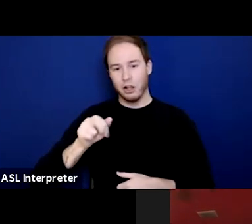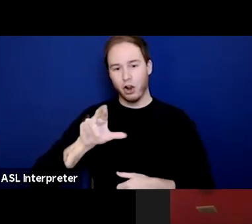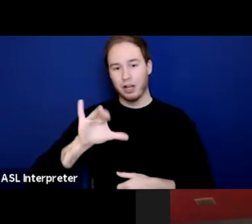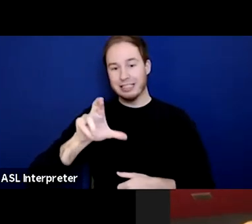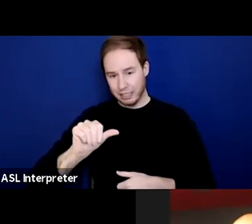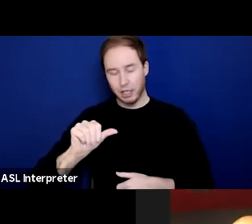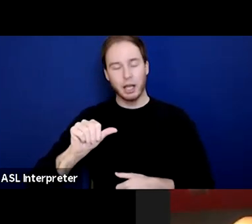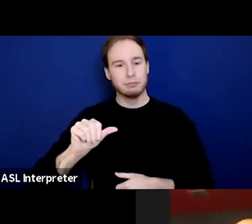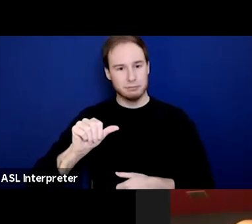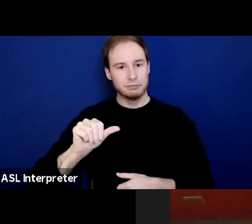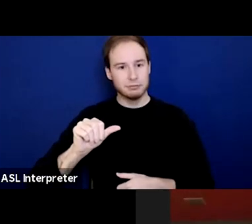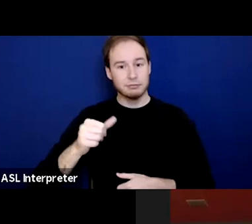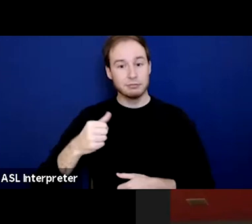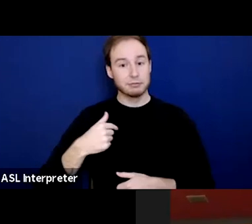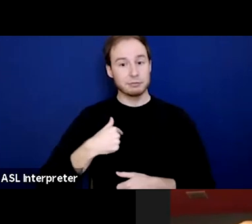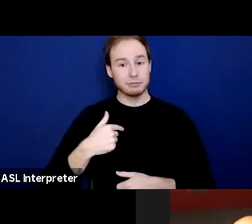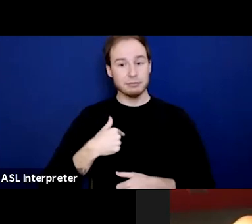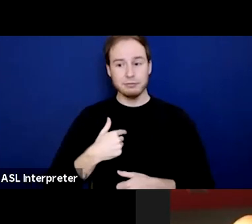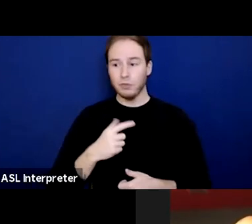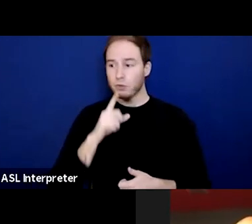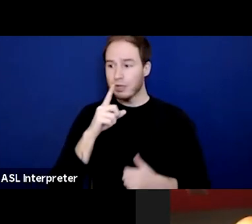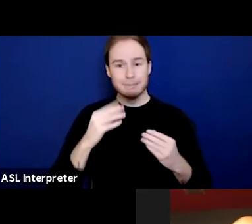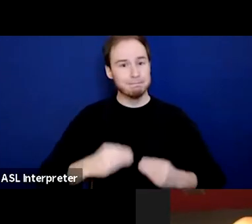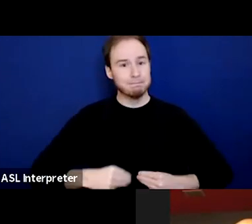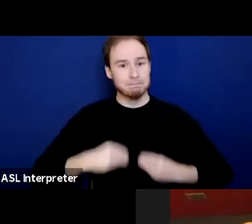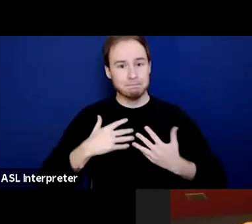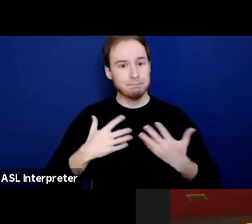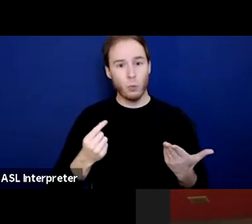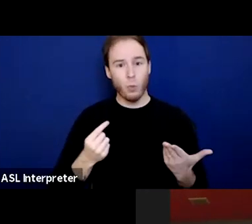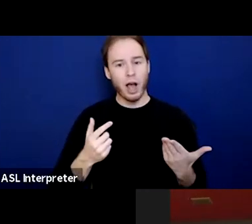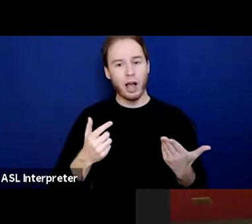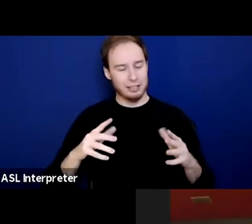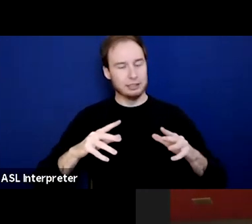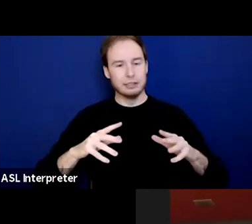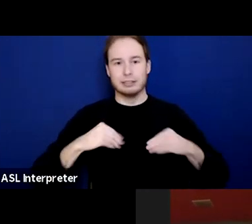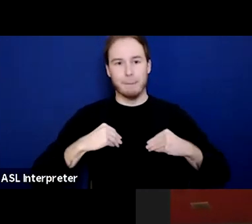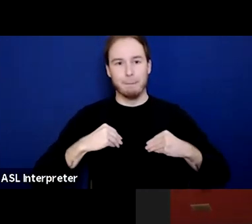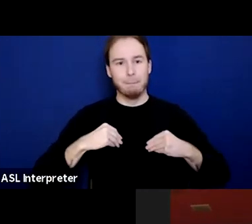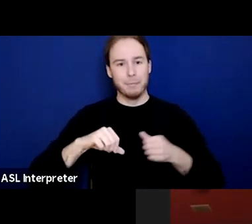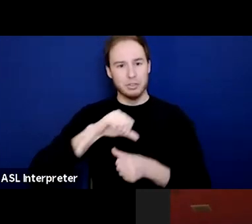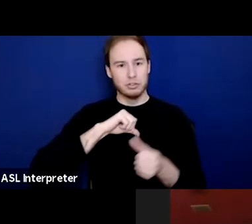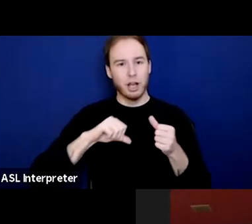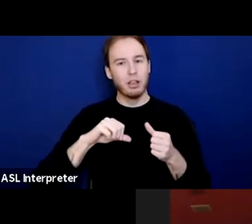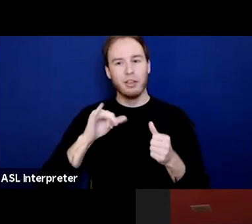And what speaks to me is acceptance and compassion and evocation.